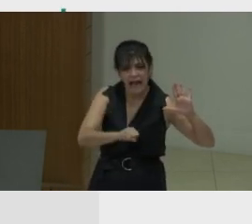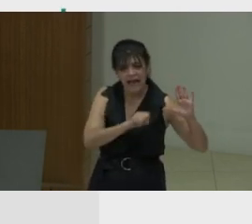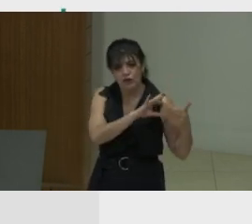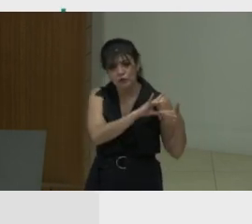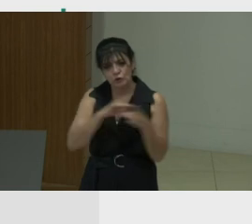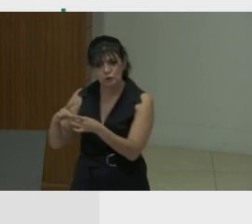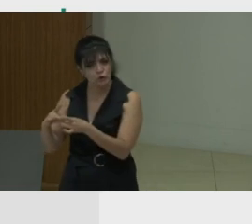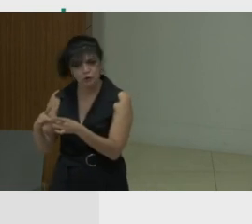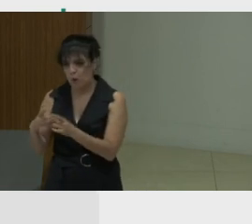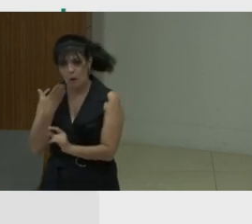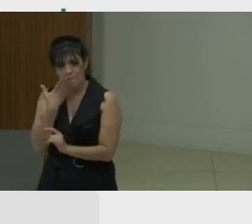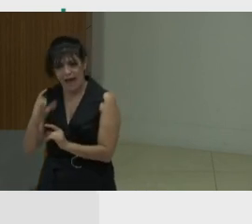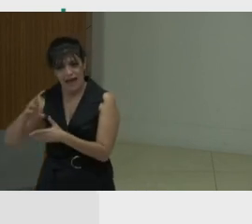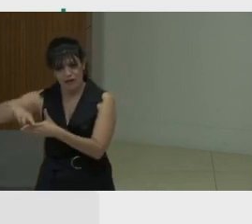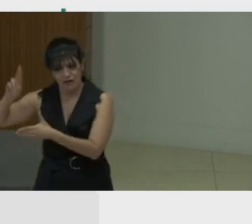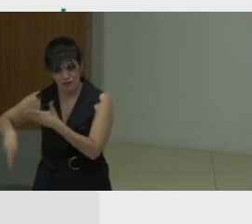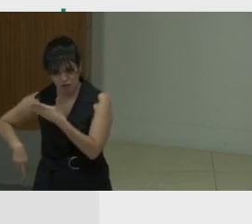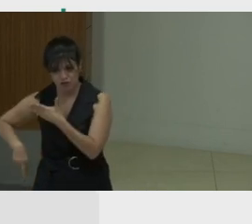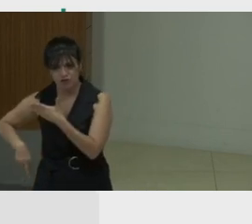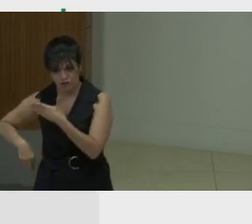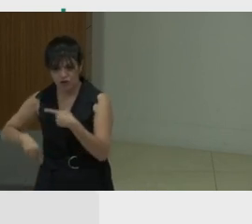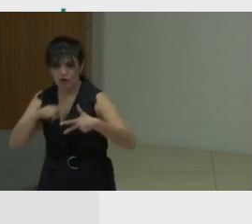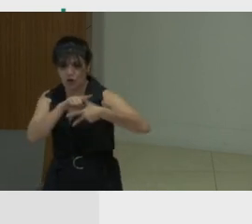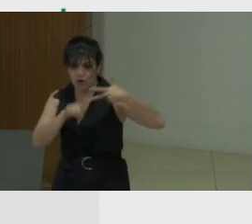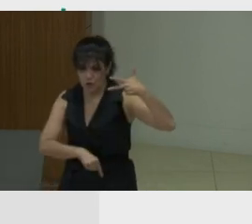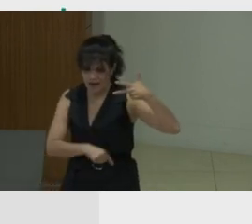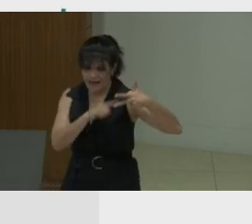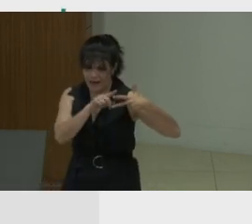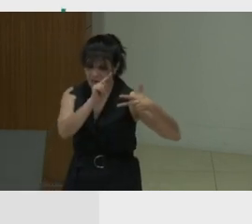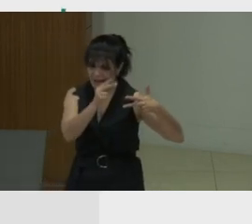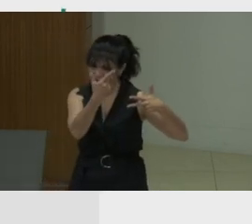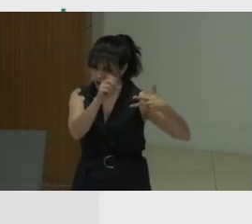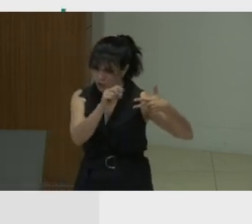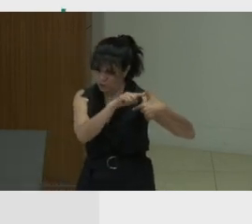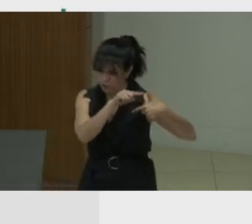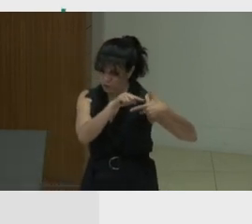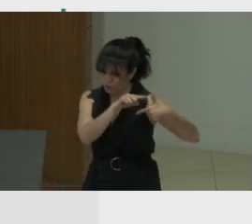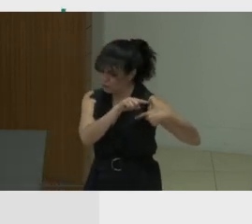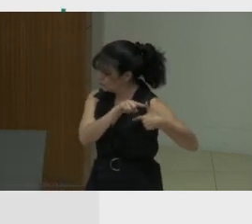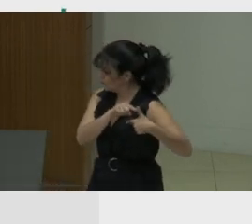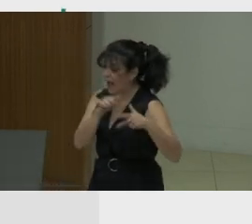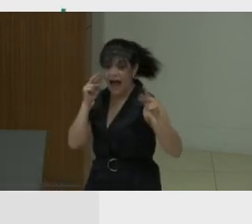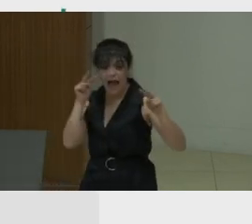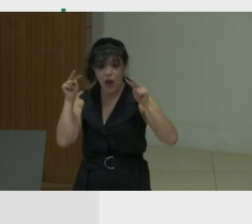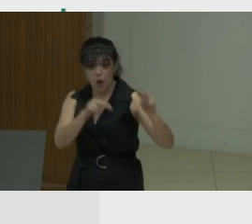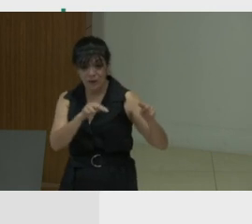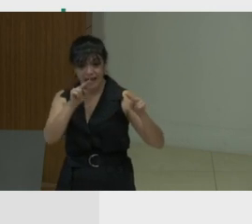I look at three inherent characteristics of NGOs. And I look at NGOs because this is a type of organization that is normally